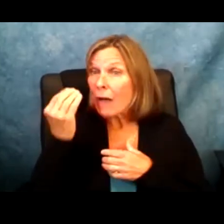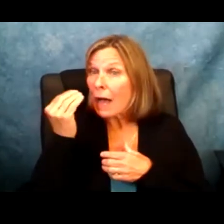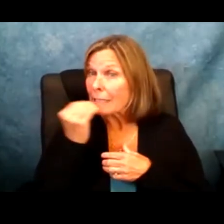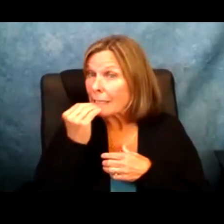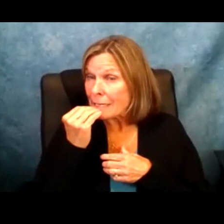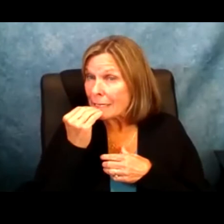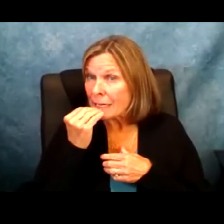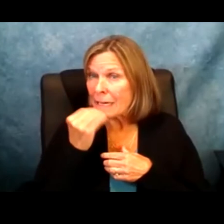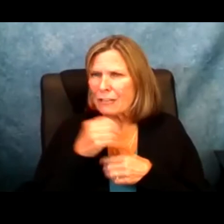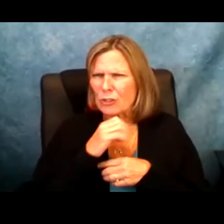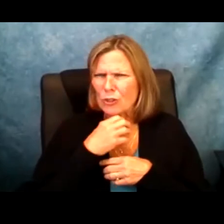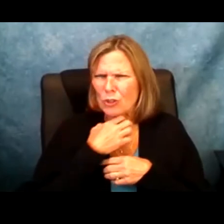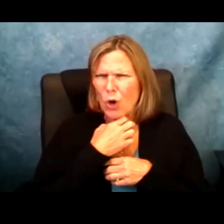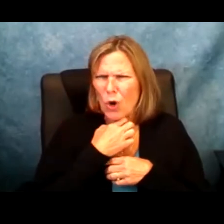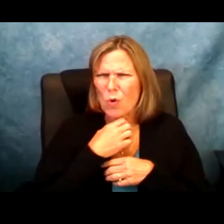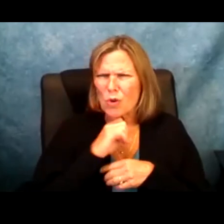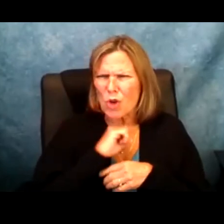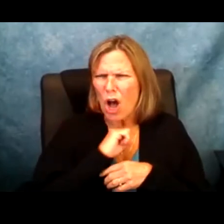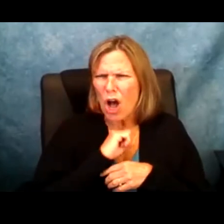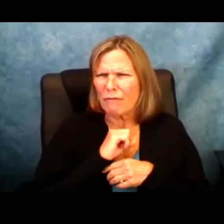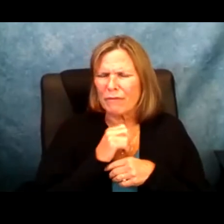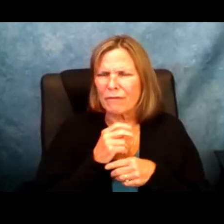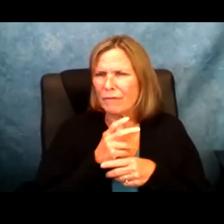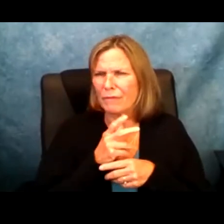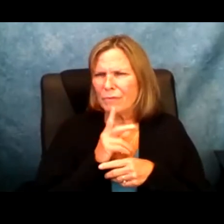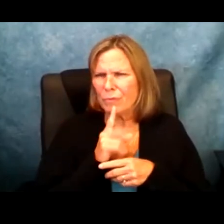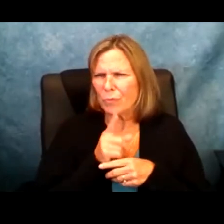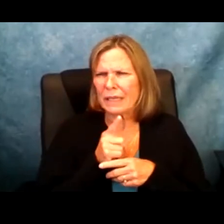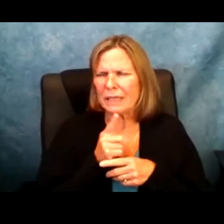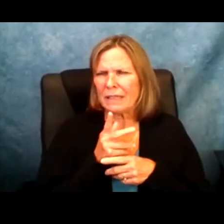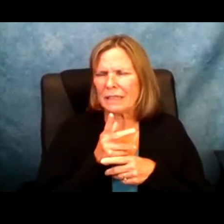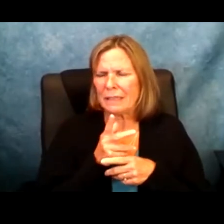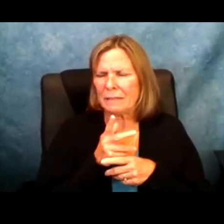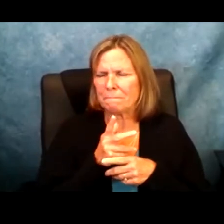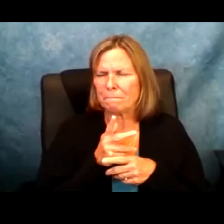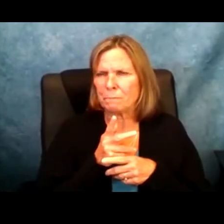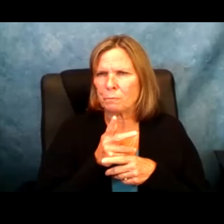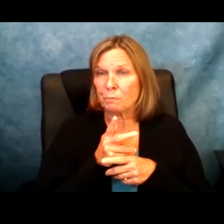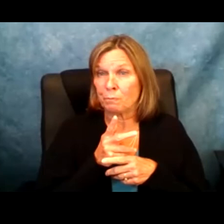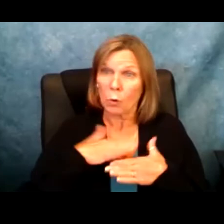regularly. What would happen is that, you know, I would be -- if I were to eat, I would start to